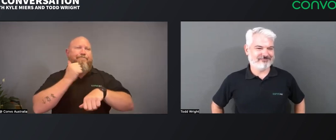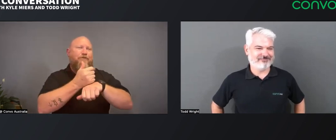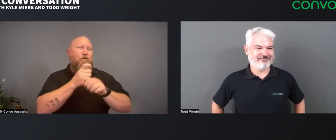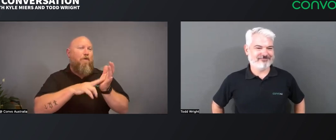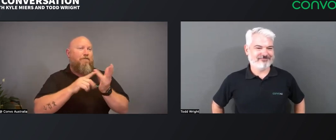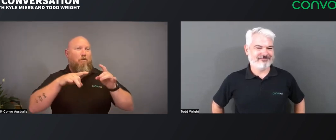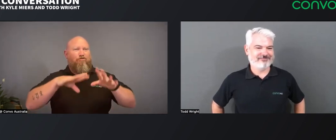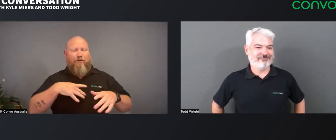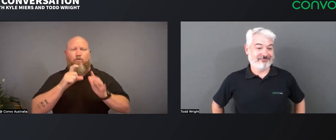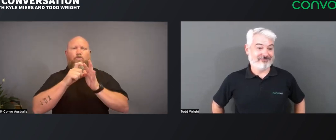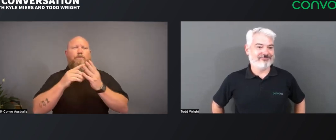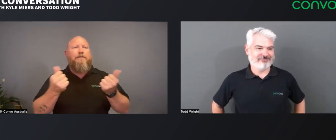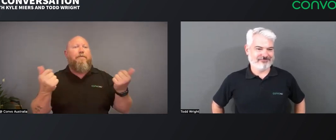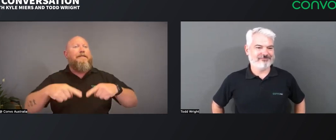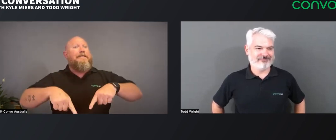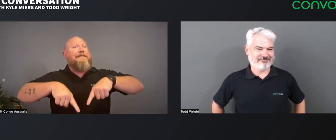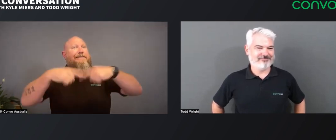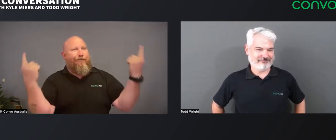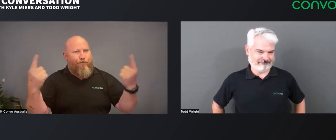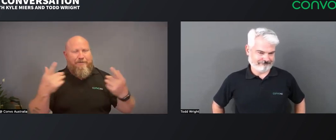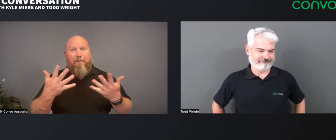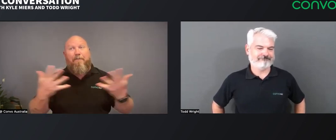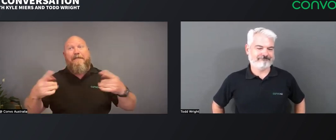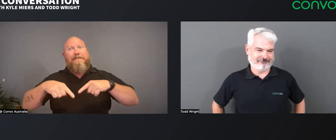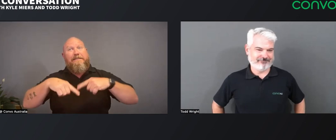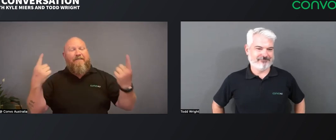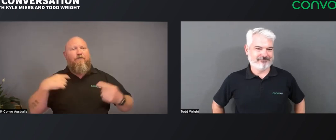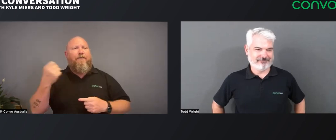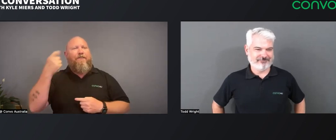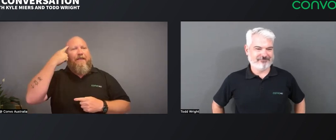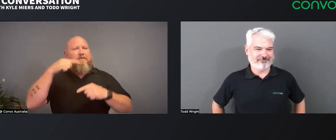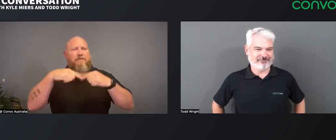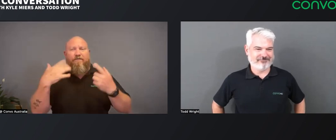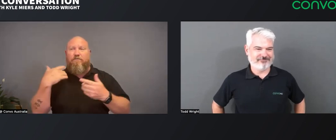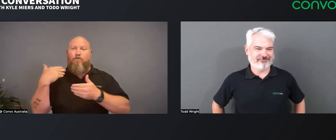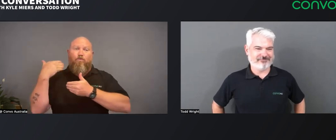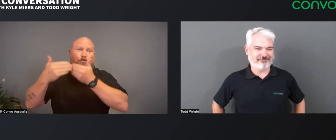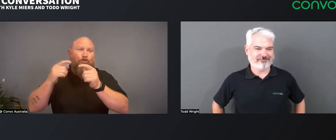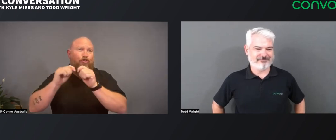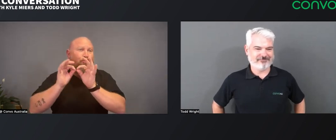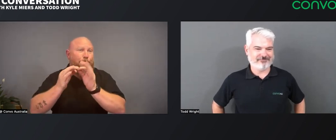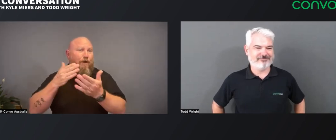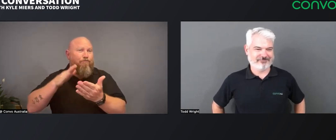and I wanted to change this. That's when I thought, Convo Australia! We need to do things differently.